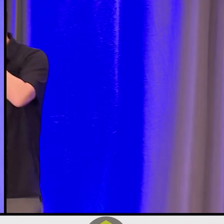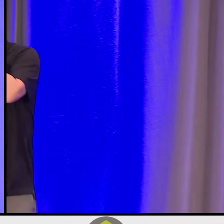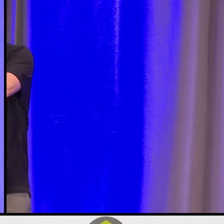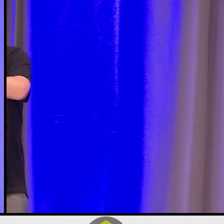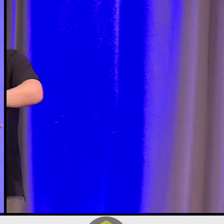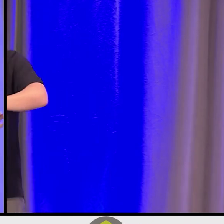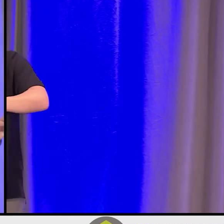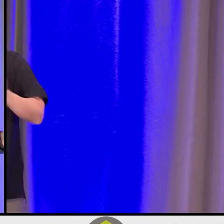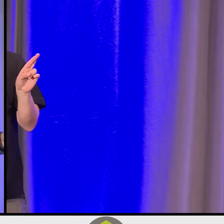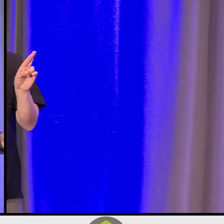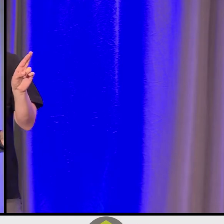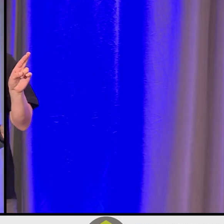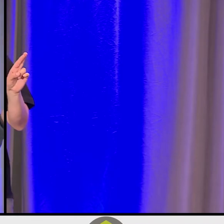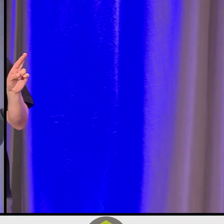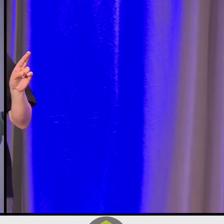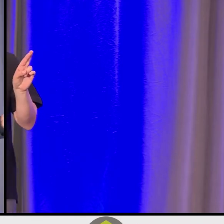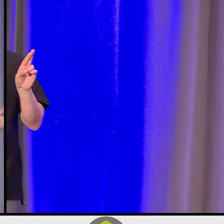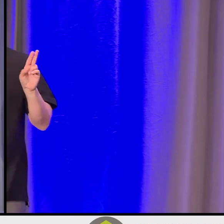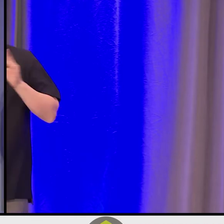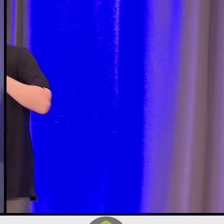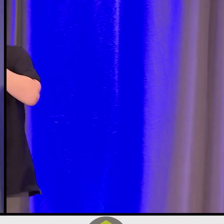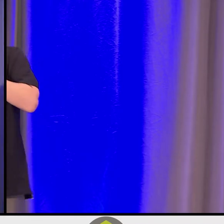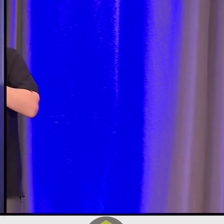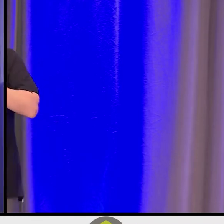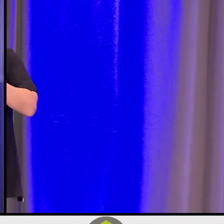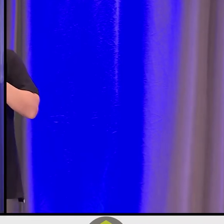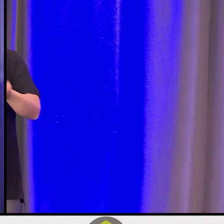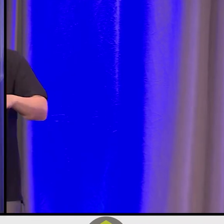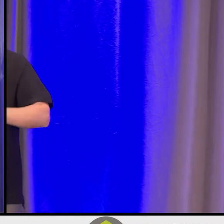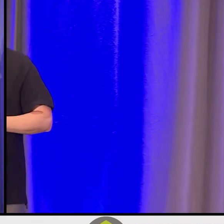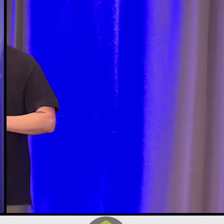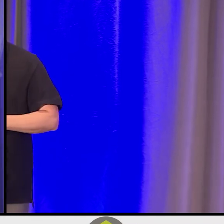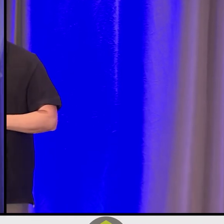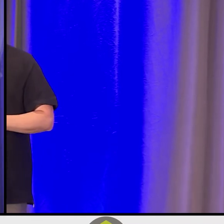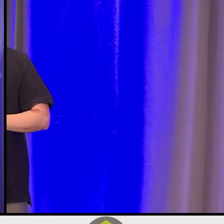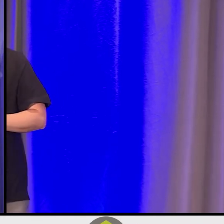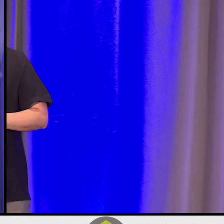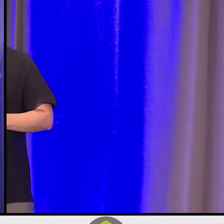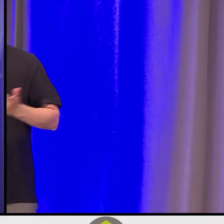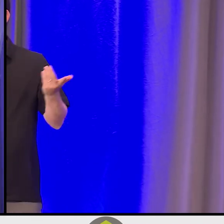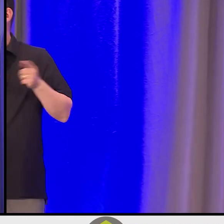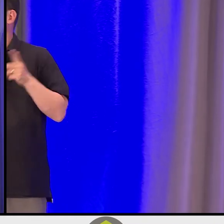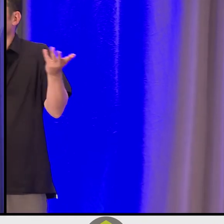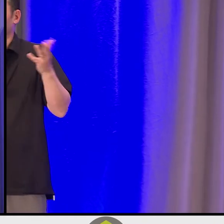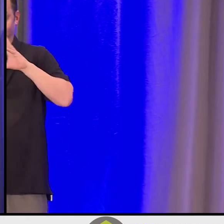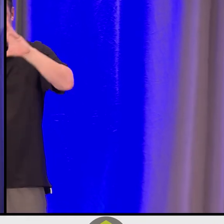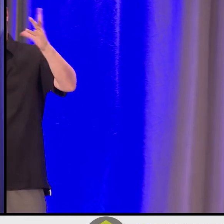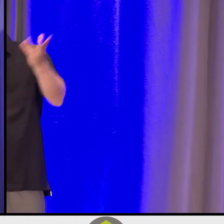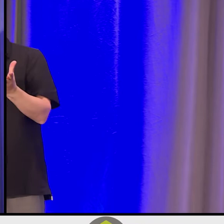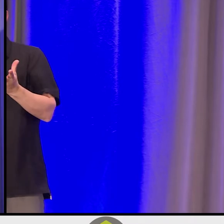Because, as with any group, any society around the world, resources, they fluctuate, don't they? They go up and they go down.